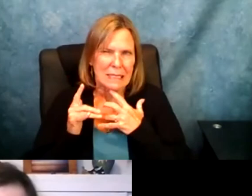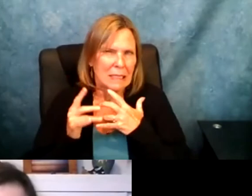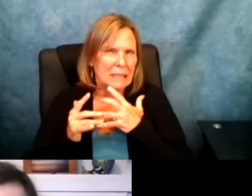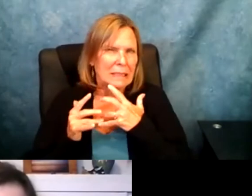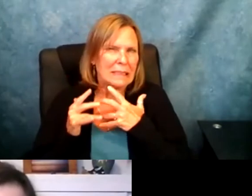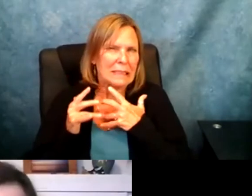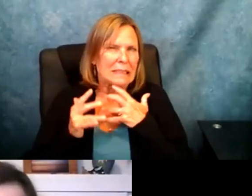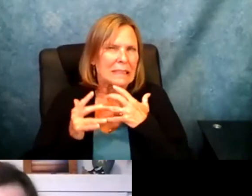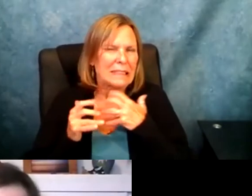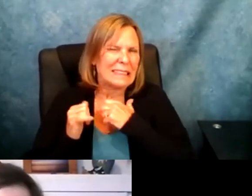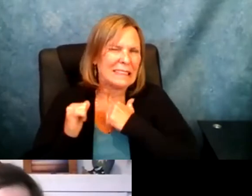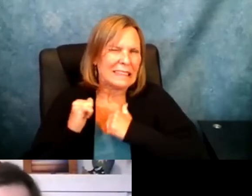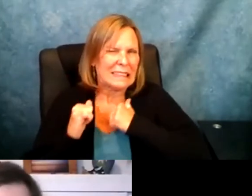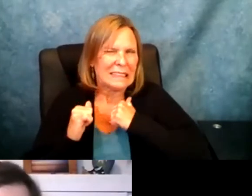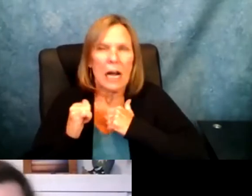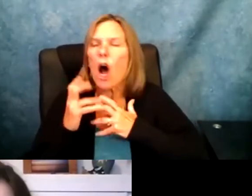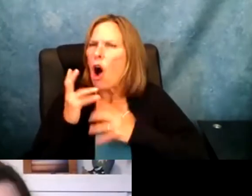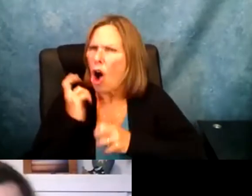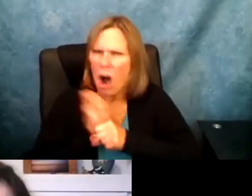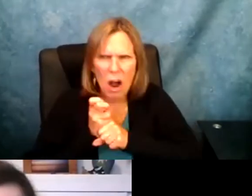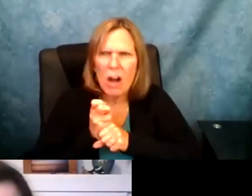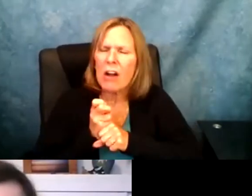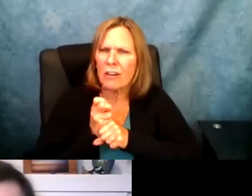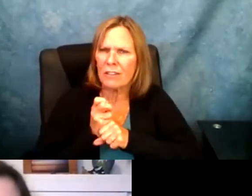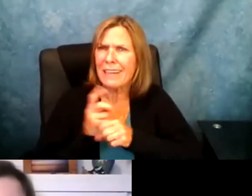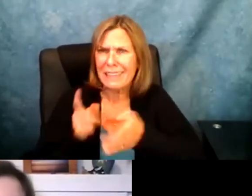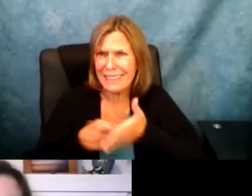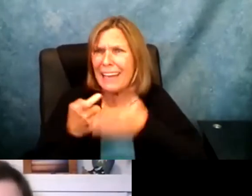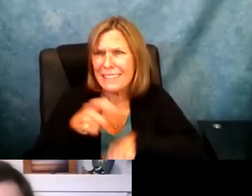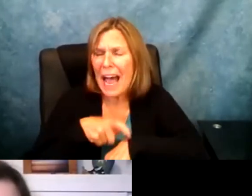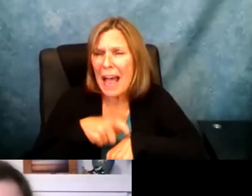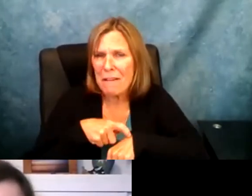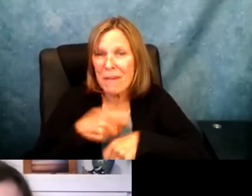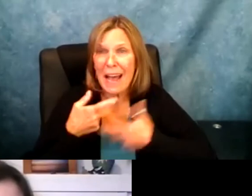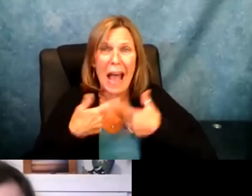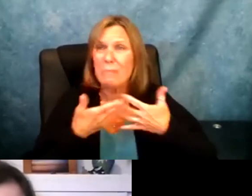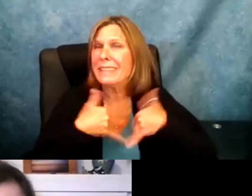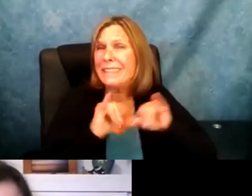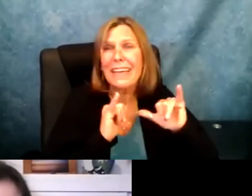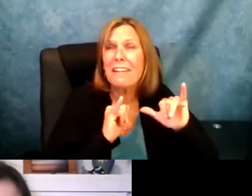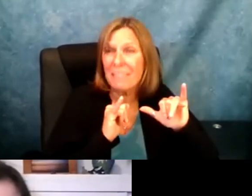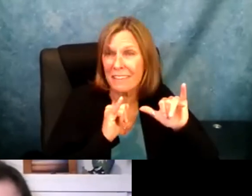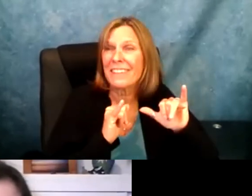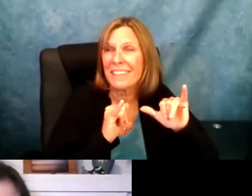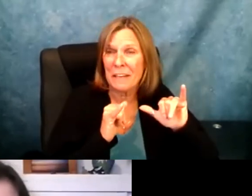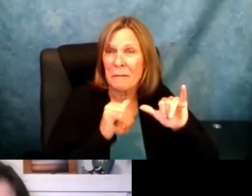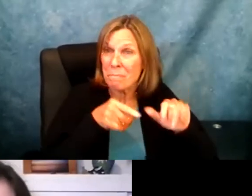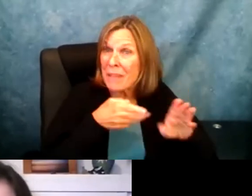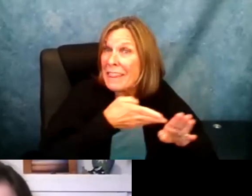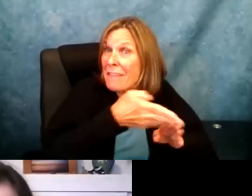We want to speak up and it takes so long to find your voice in the crowd at times.